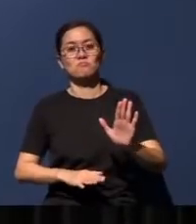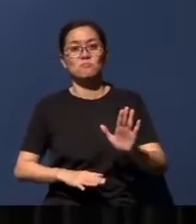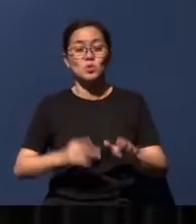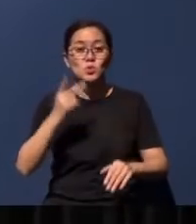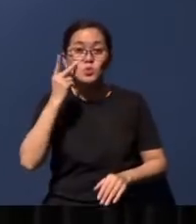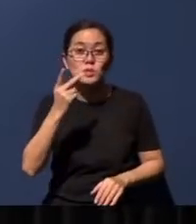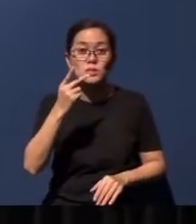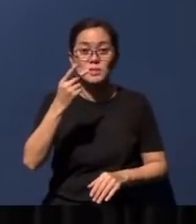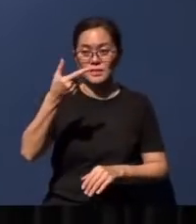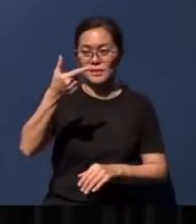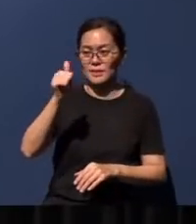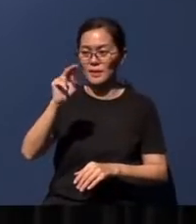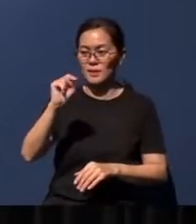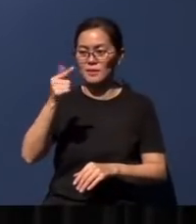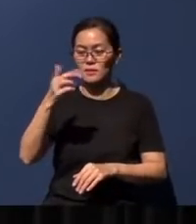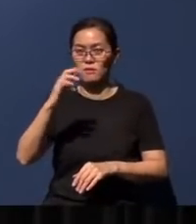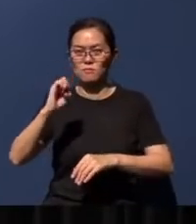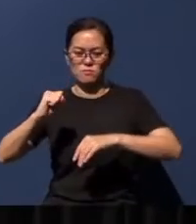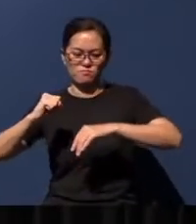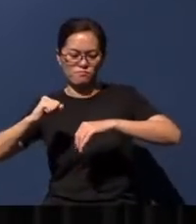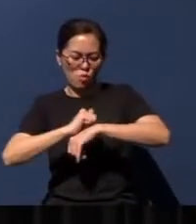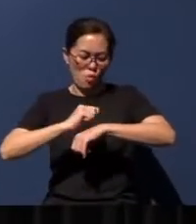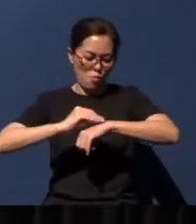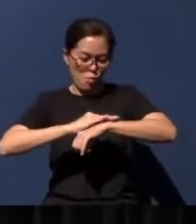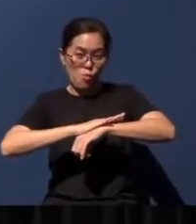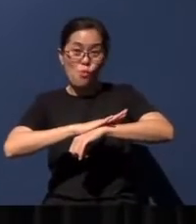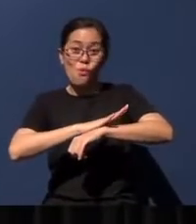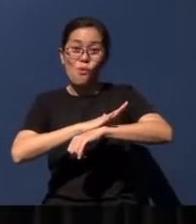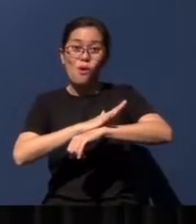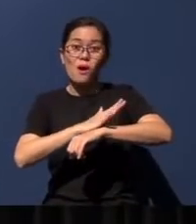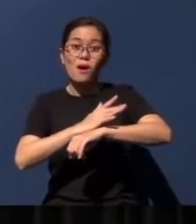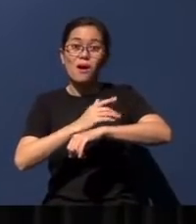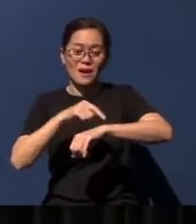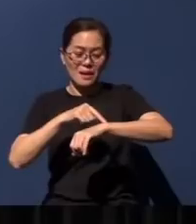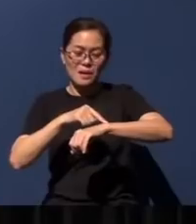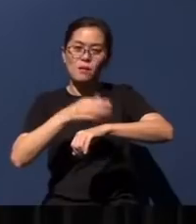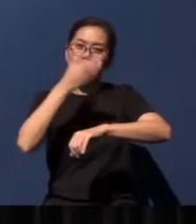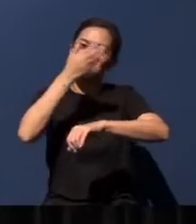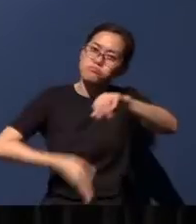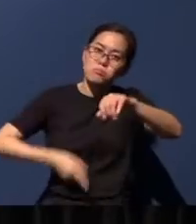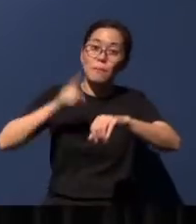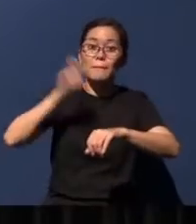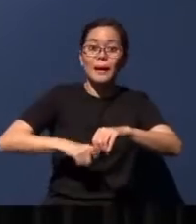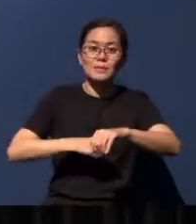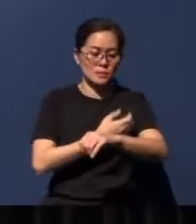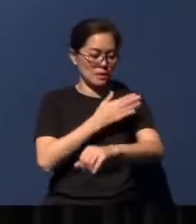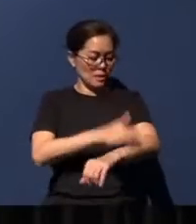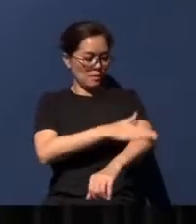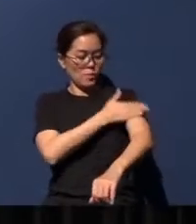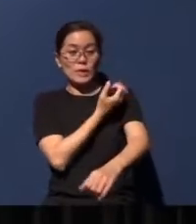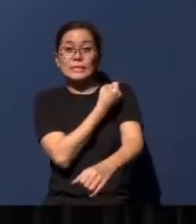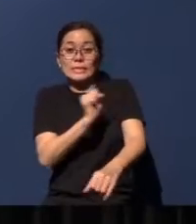attacks the body, the affected part must be cut away to save the body. It will be painful